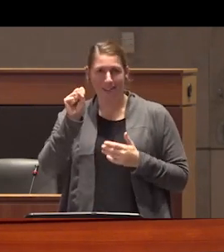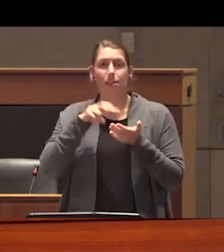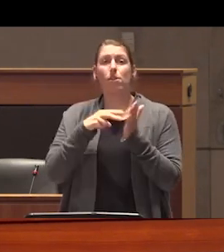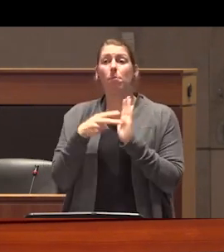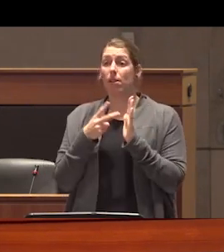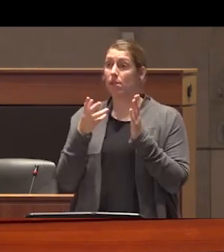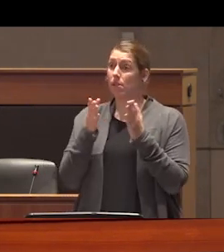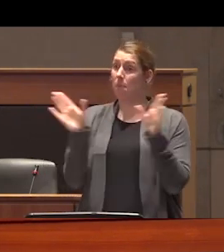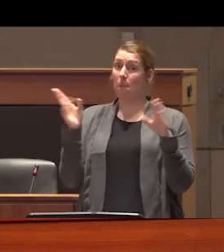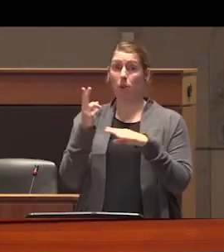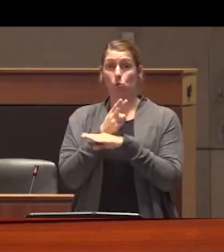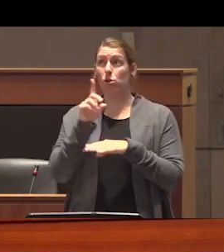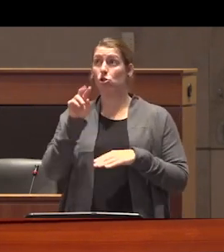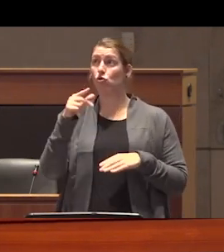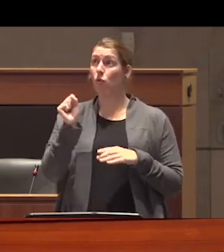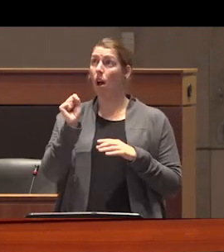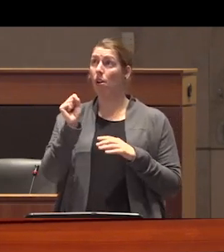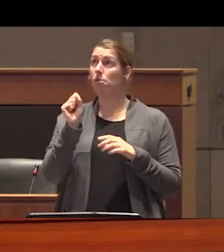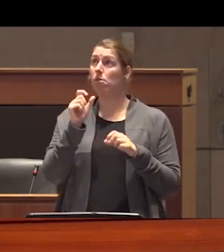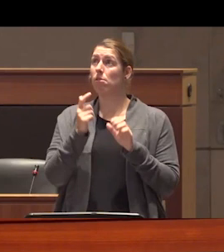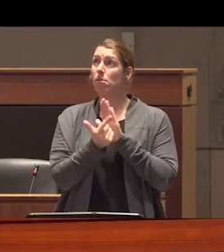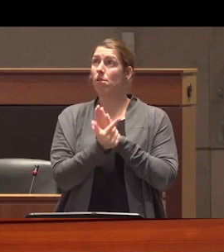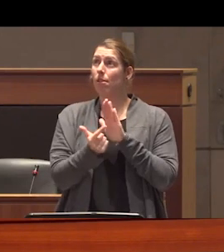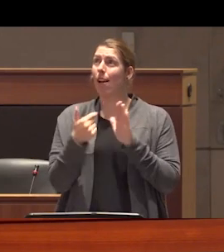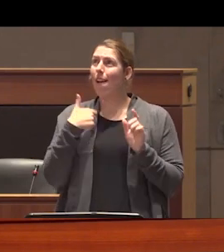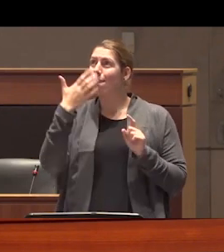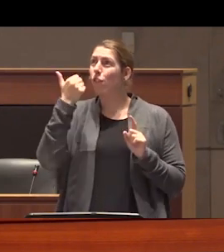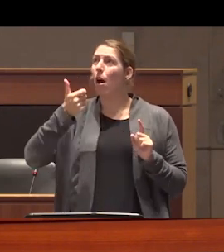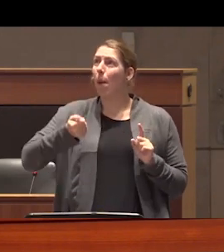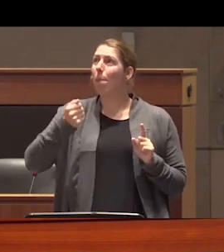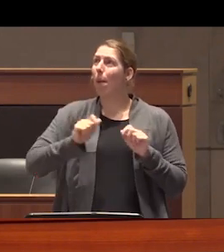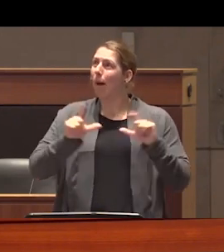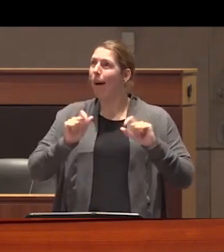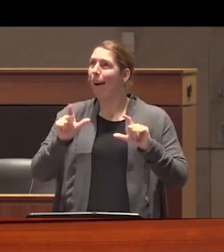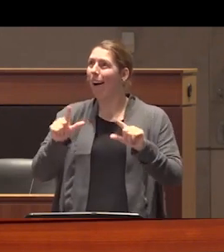public drug use and I realized that I have totally forgotten about the PowerPoint so I'm